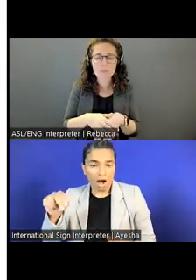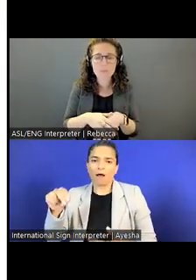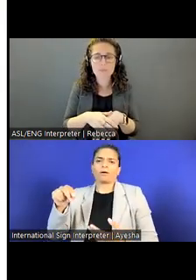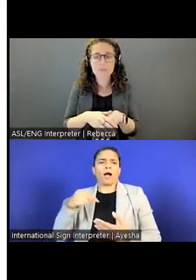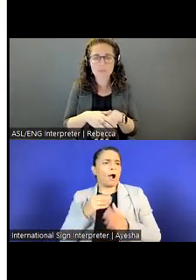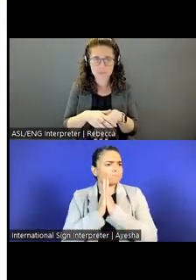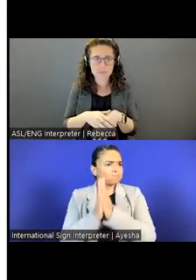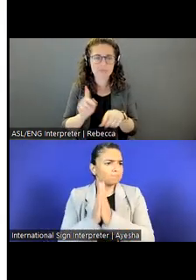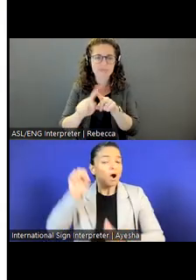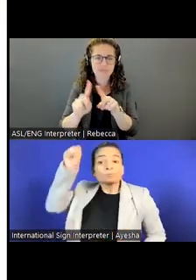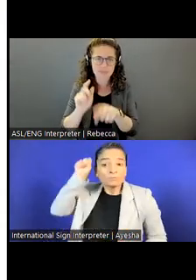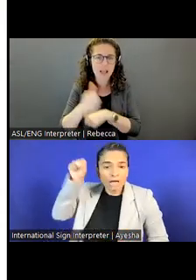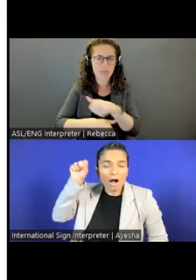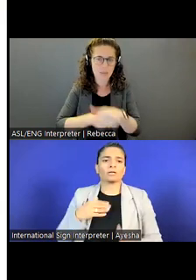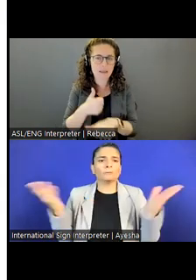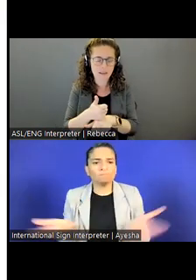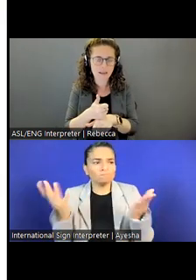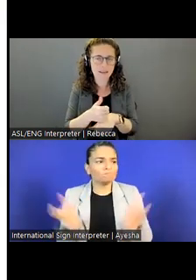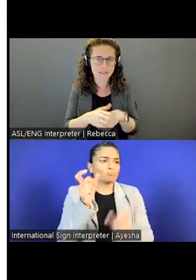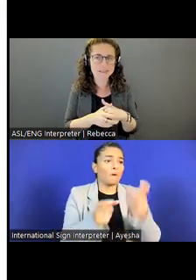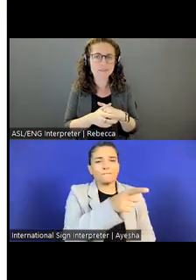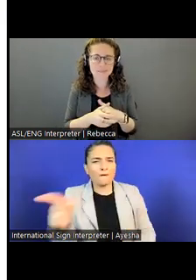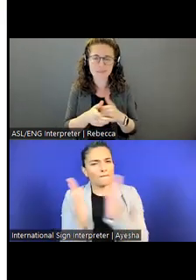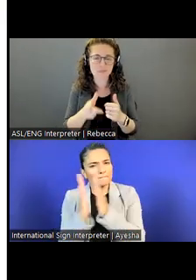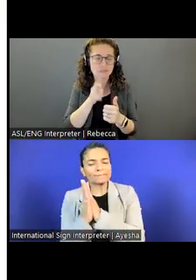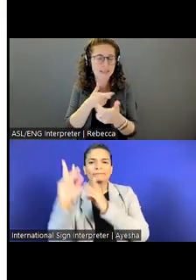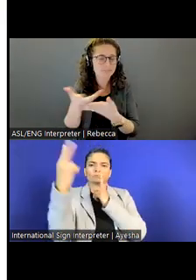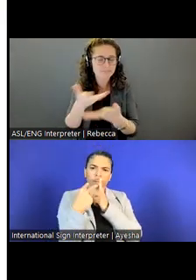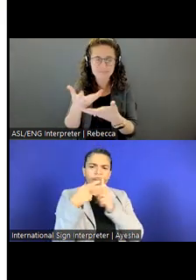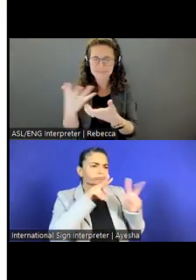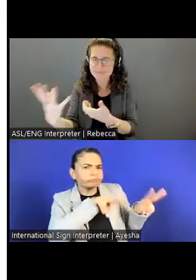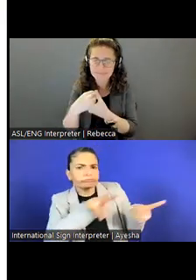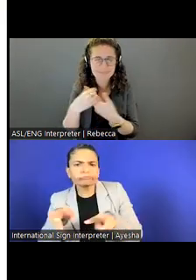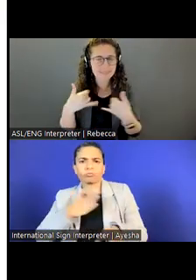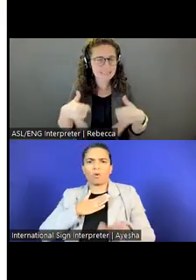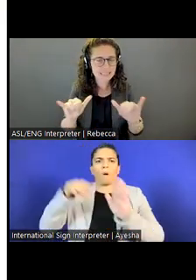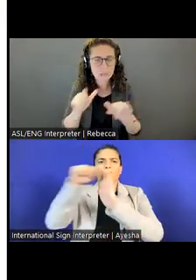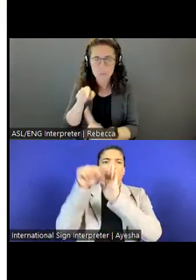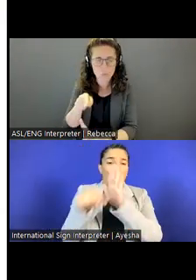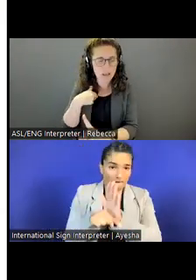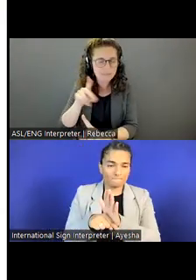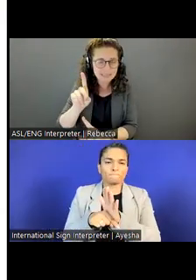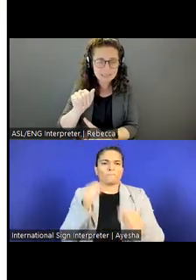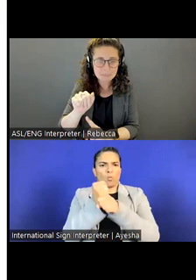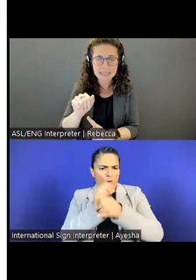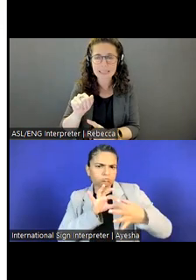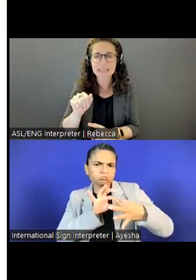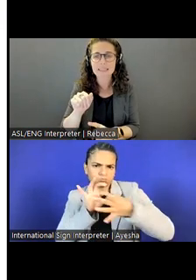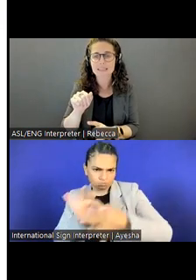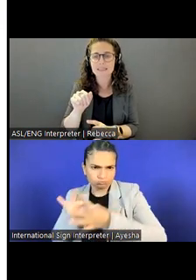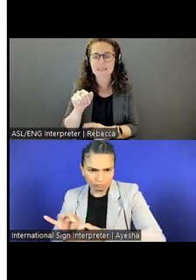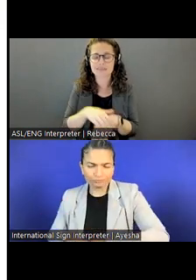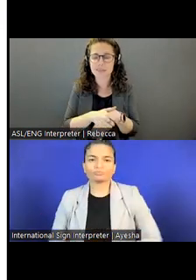of alumni that we've been active with that had disabilities that have been just doing